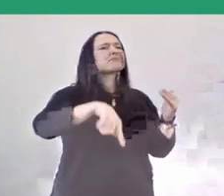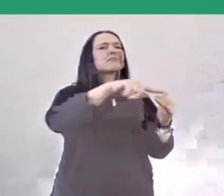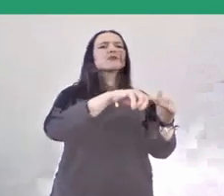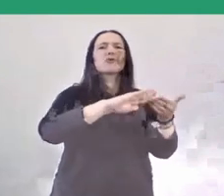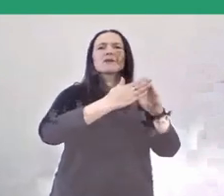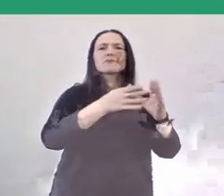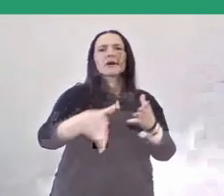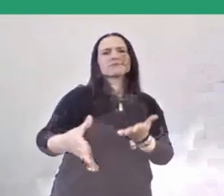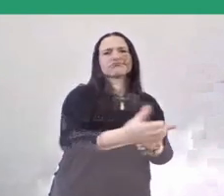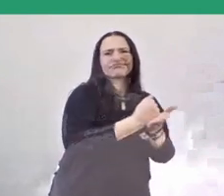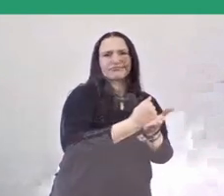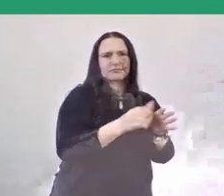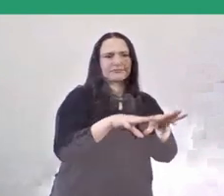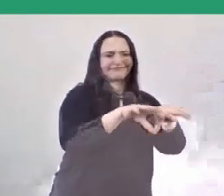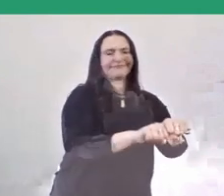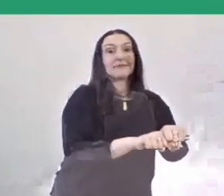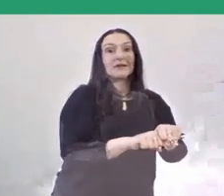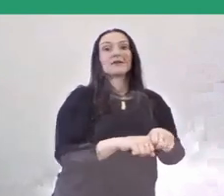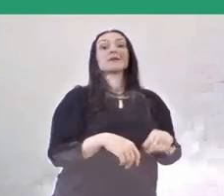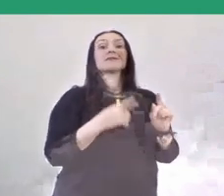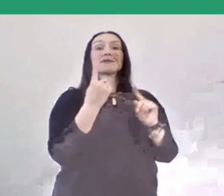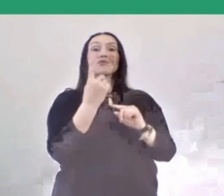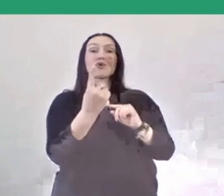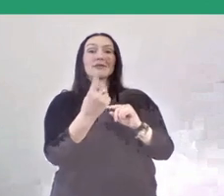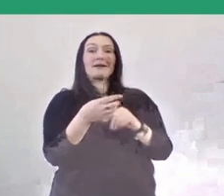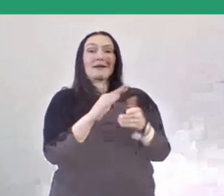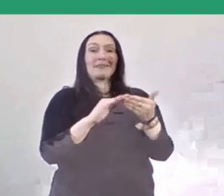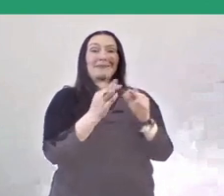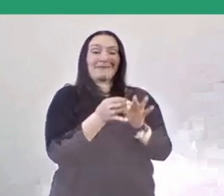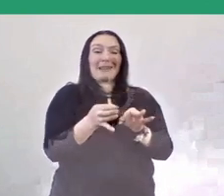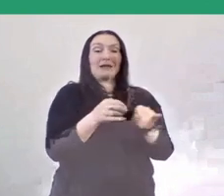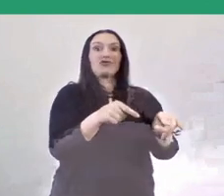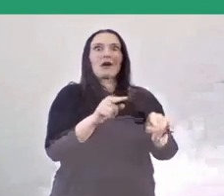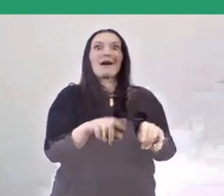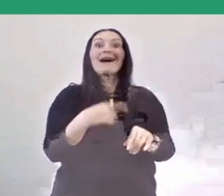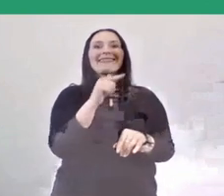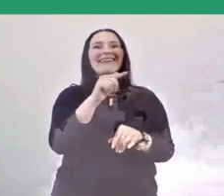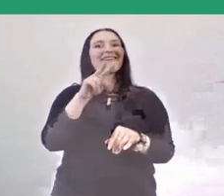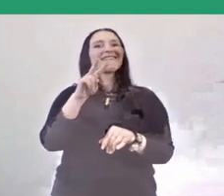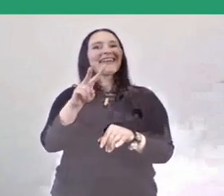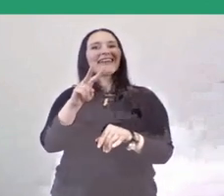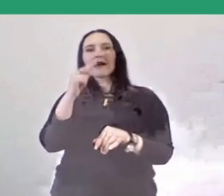But then one villager was inspired by a TV show called "If I were this and I were that..."